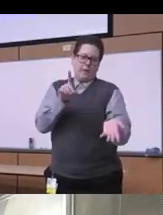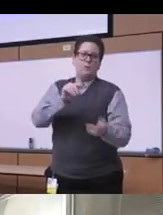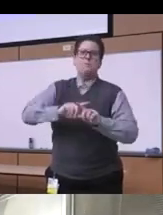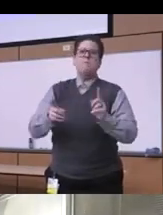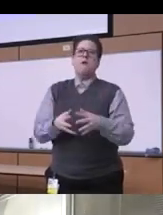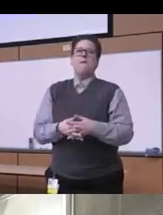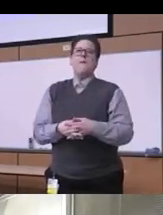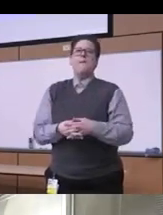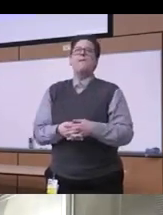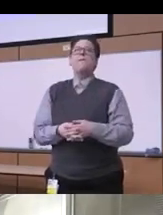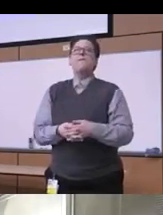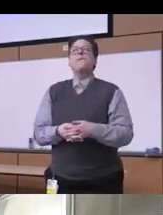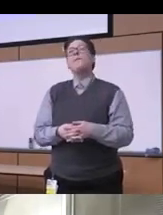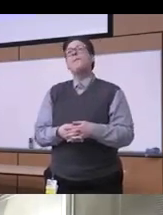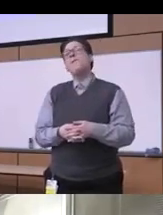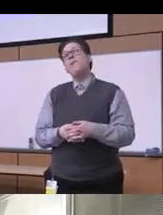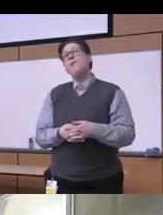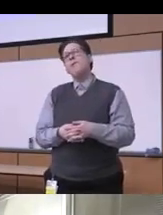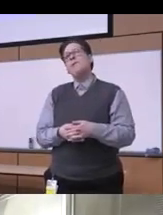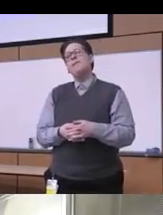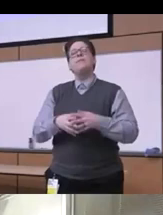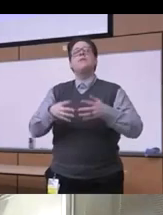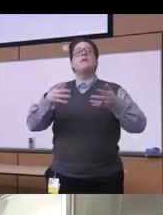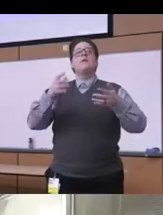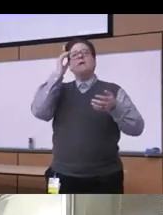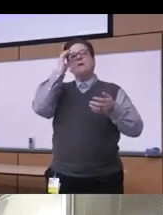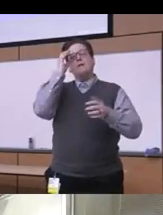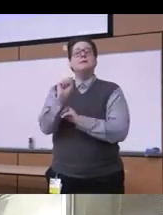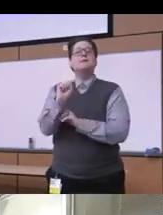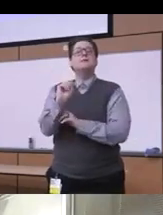you know when we're what we're referring to when it comes to stigma we're talking about really